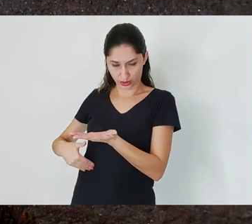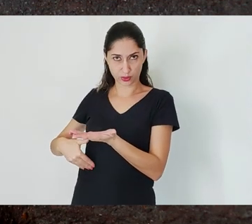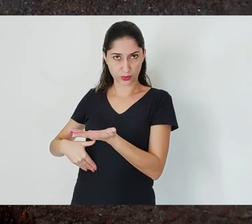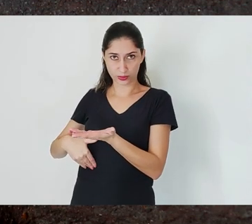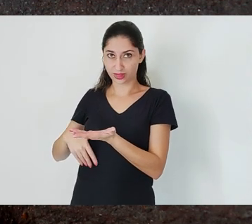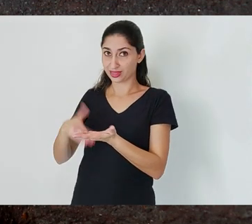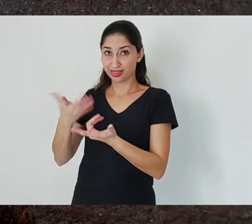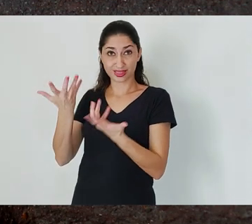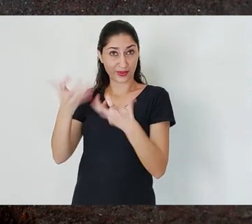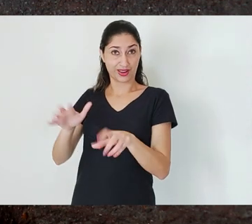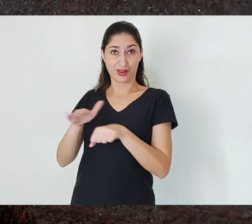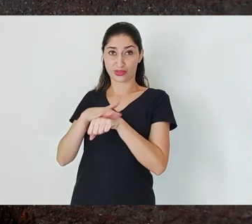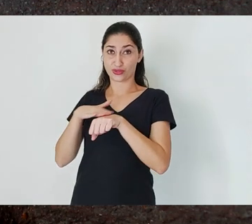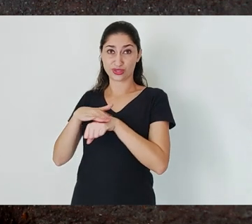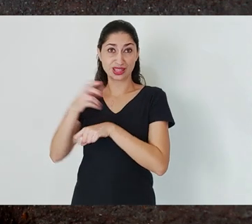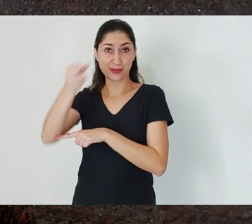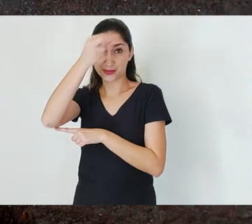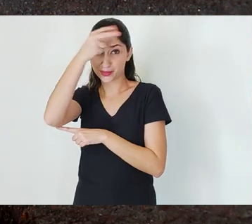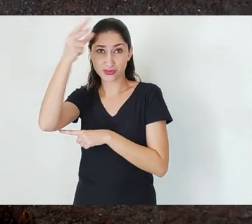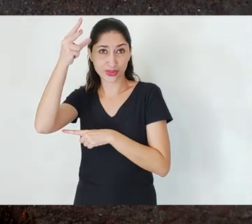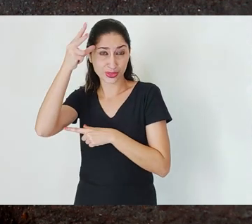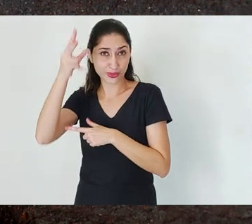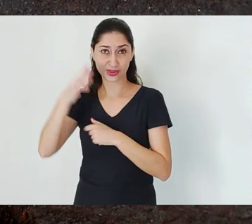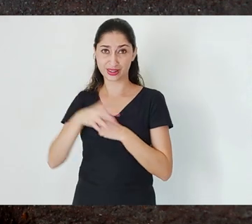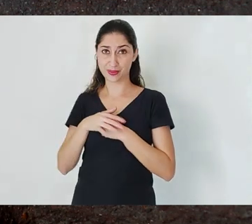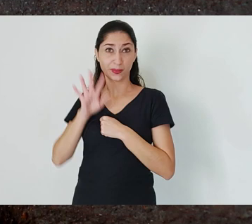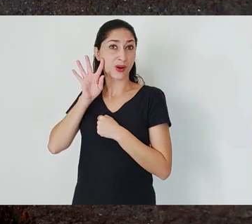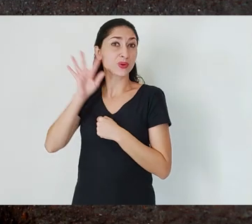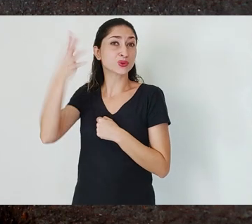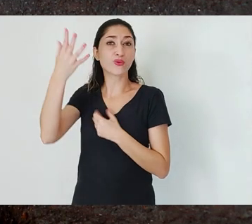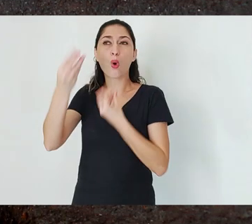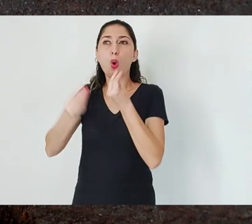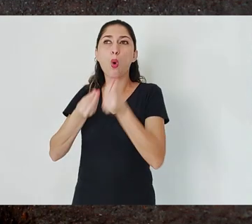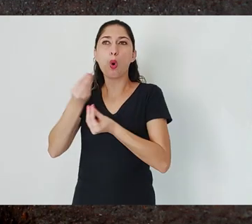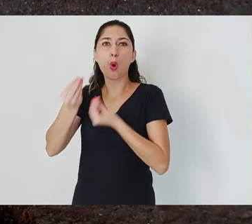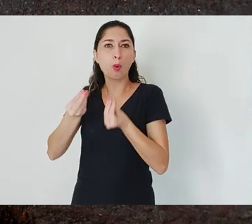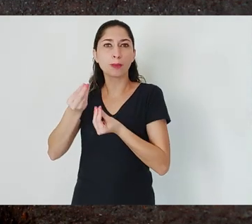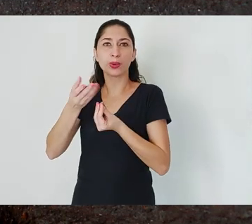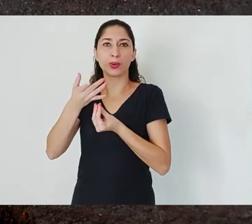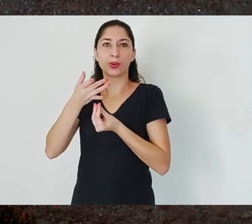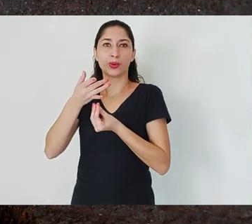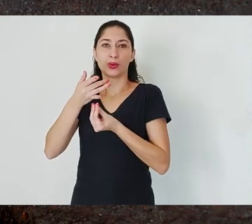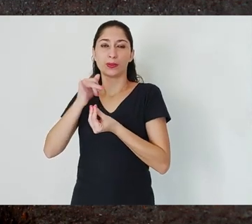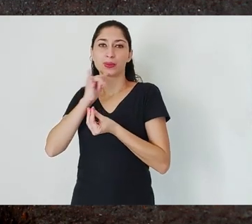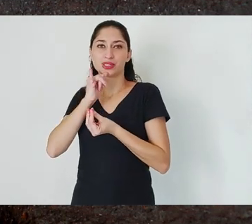The decisions of what will be done after the rescue -- because it all depends